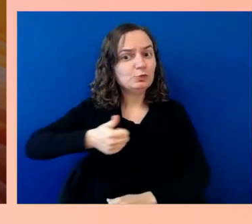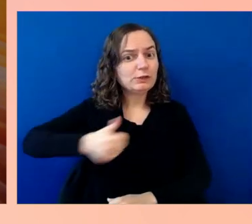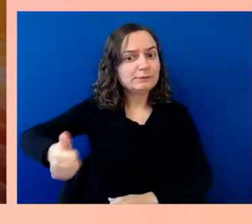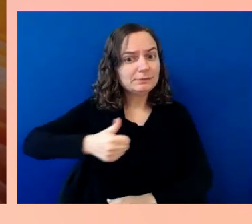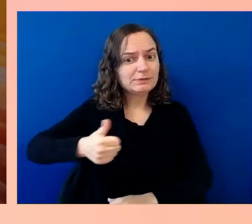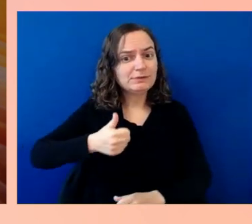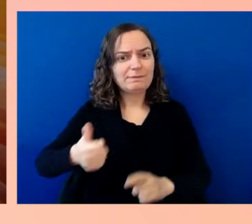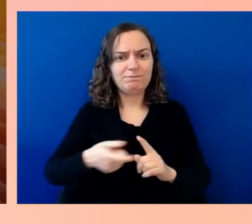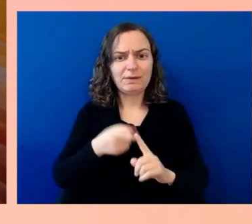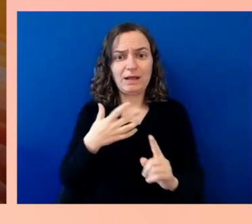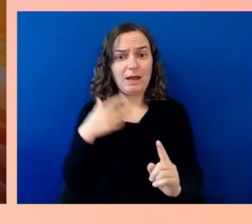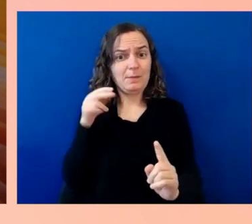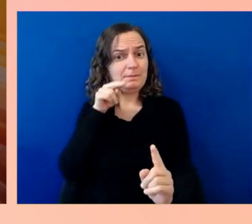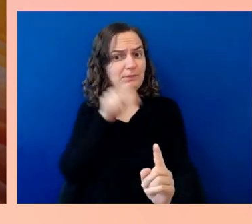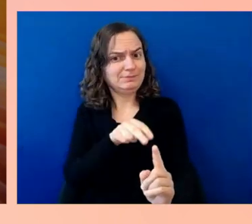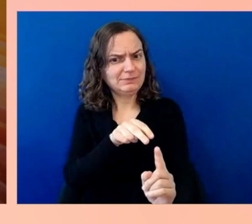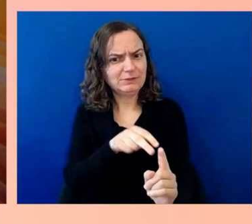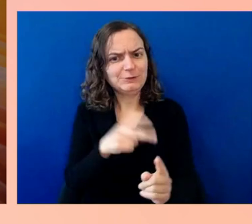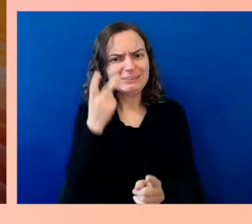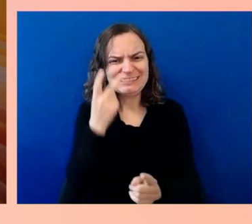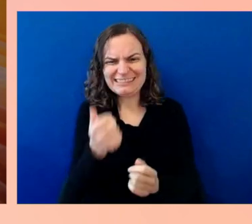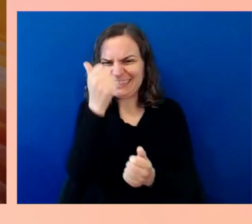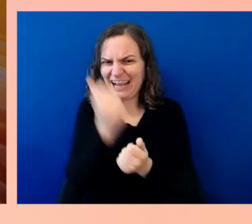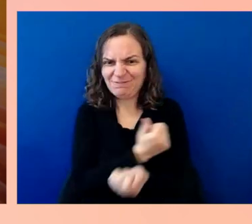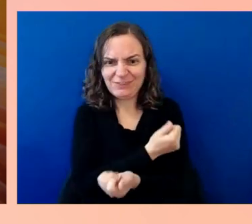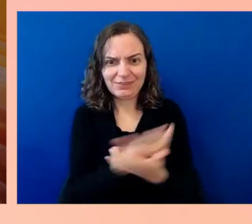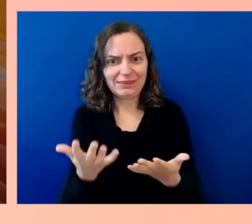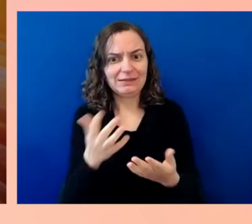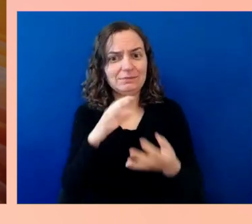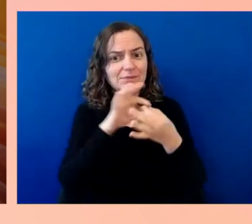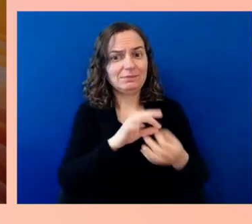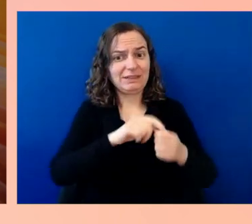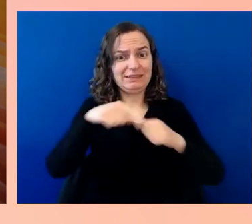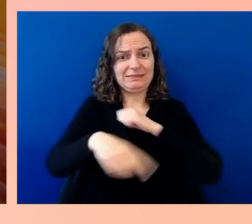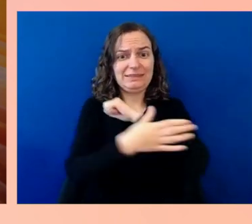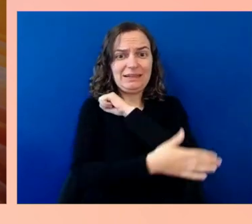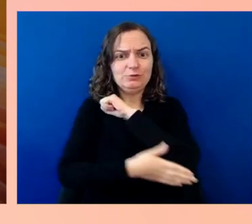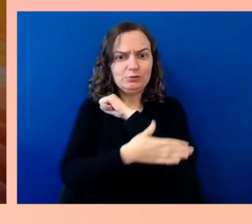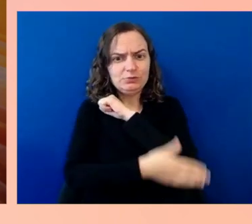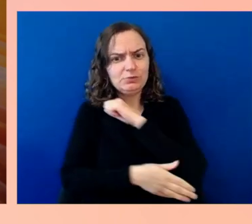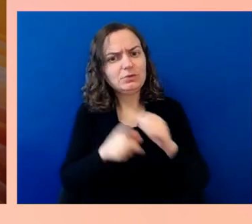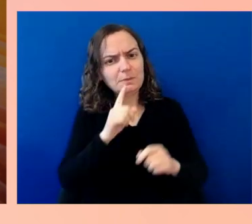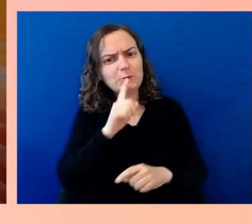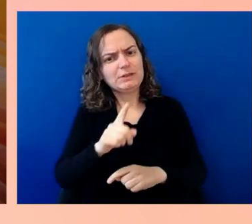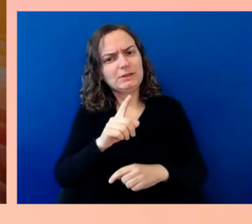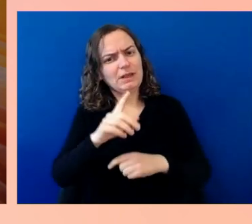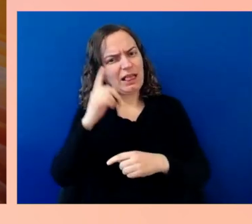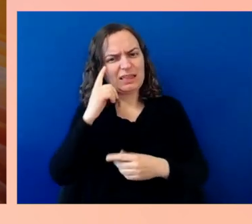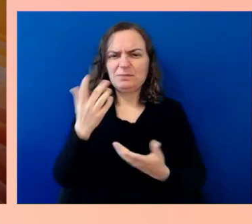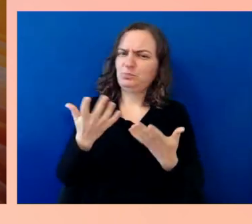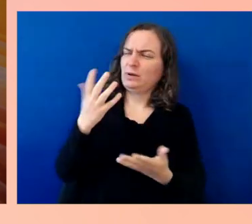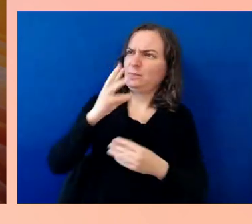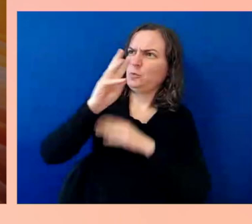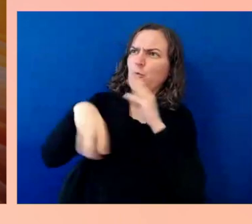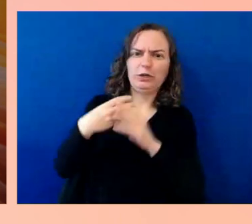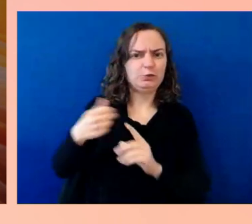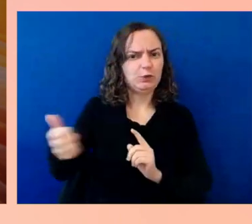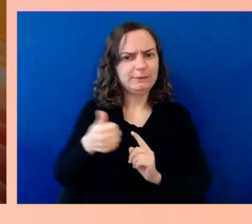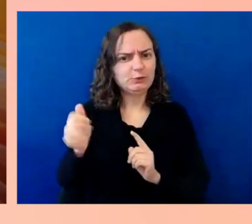and really I think probably the world's transportation connectivity. Where do you see technology taking the future of